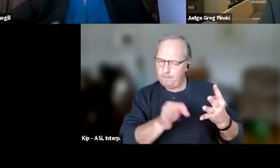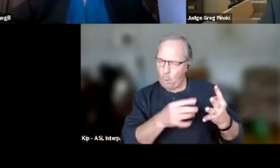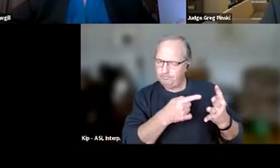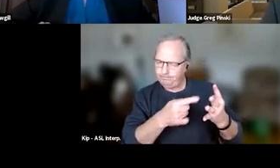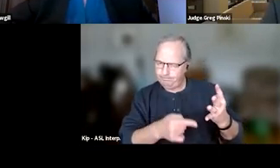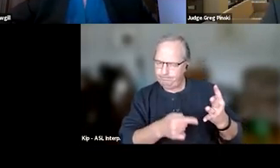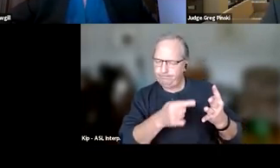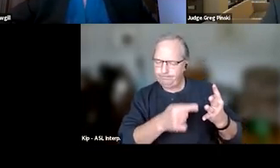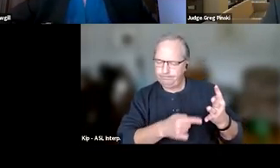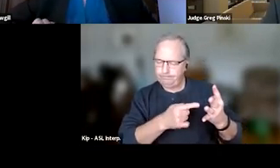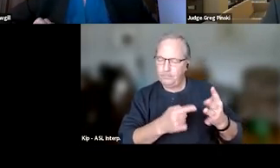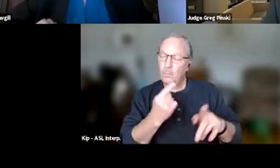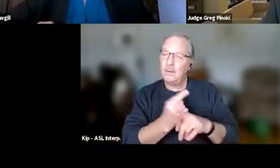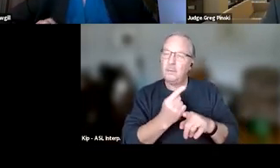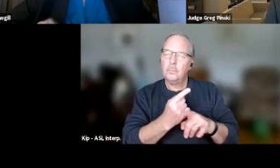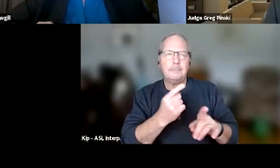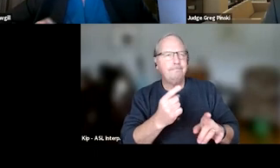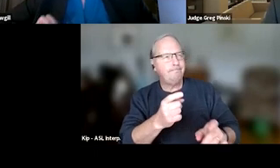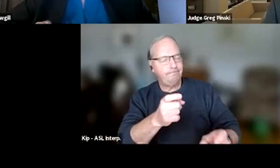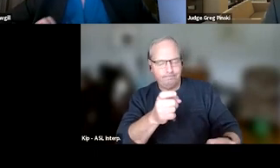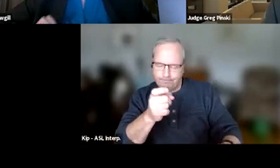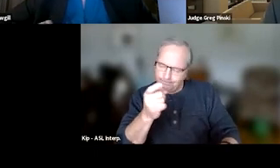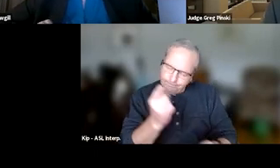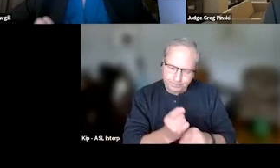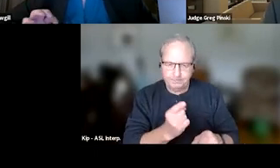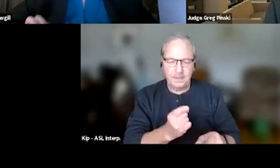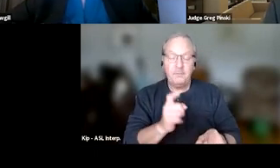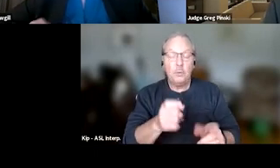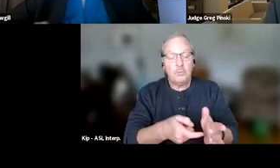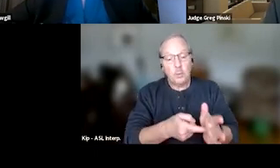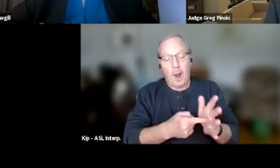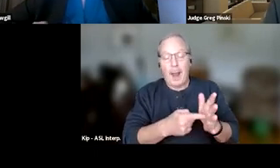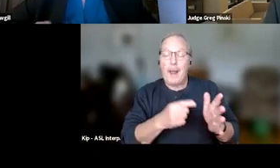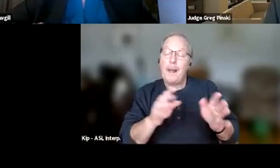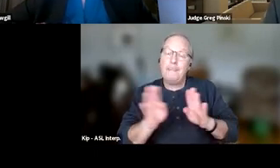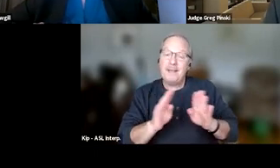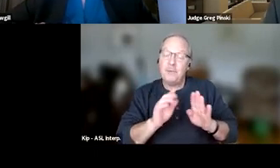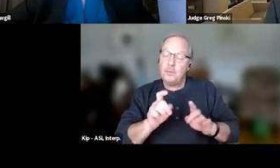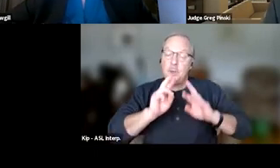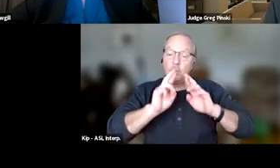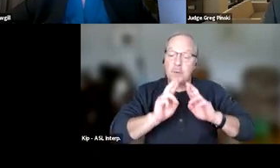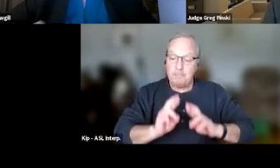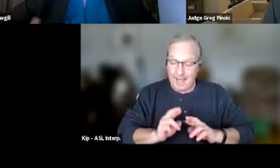is that we have certainty. If you are requiring behaviors, then you need to respond to every one of those behaviors.